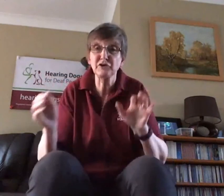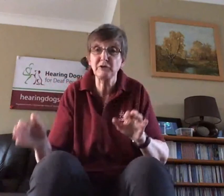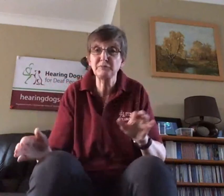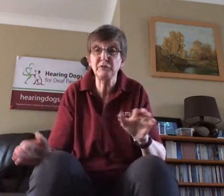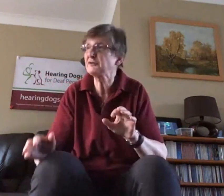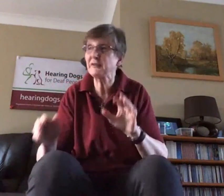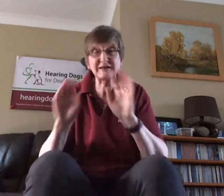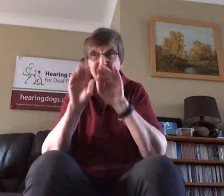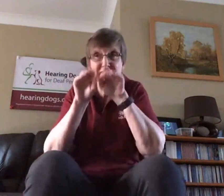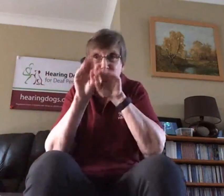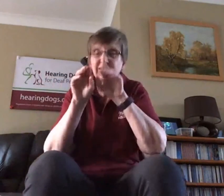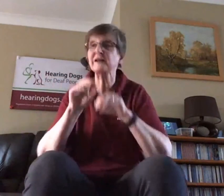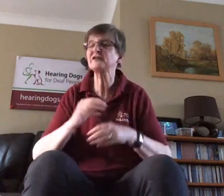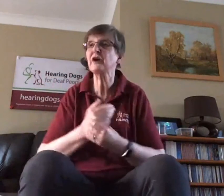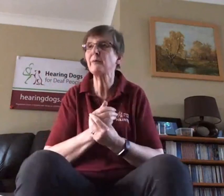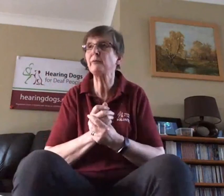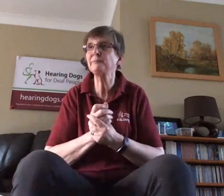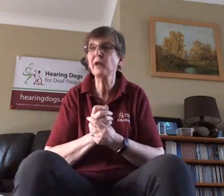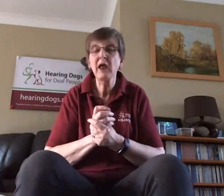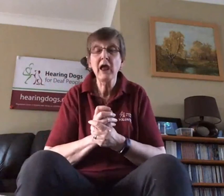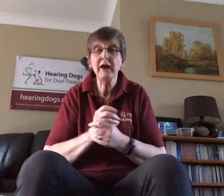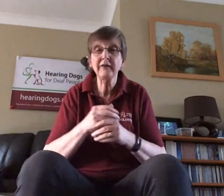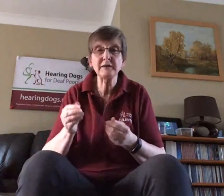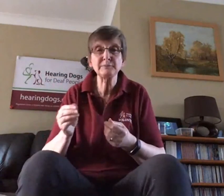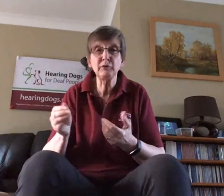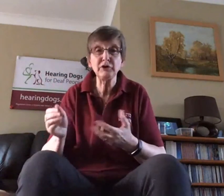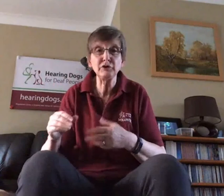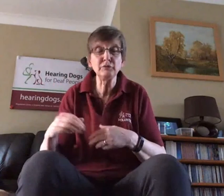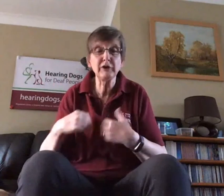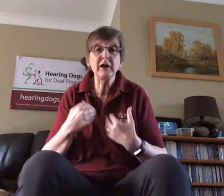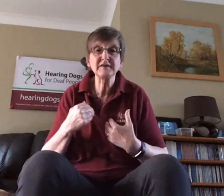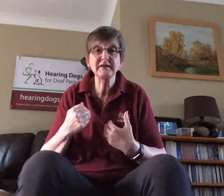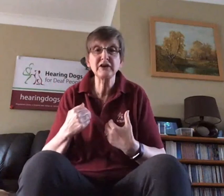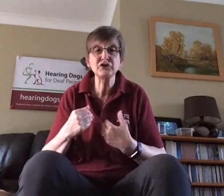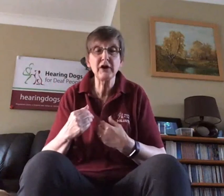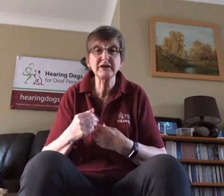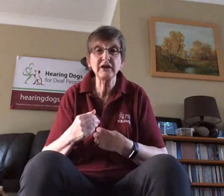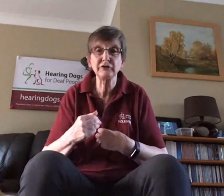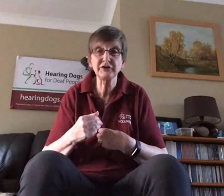point doing that, so they did a little scrabble, and at that point you realize that they're trying to get your attention.